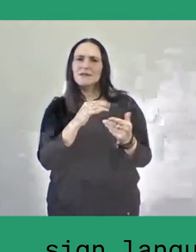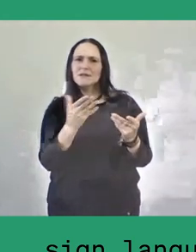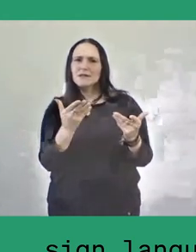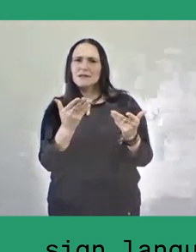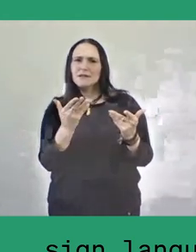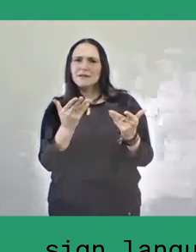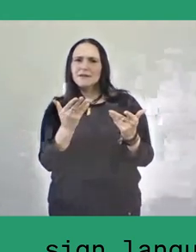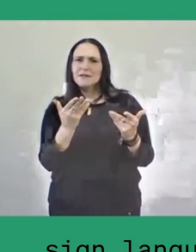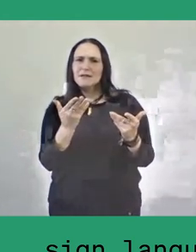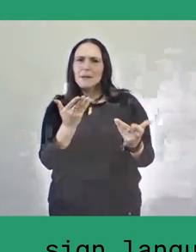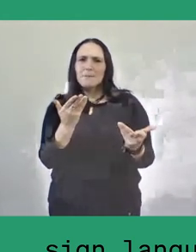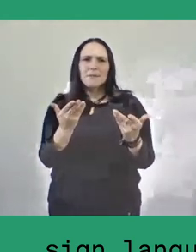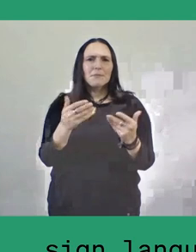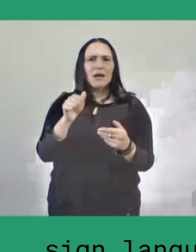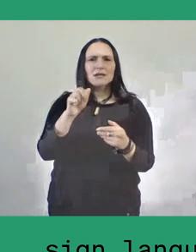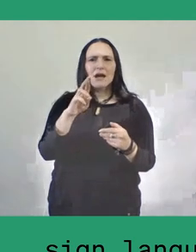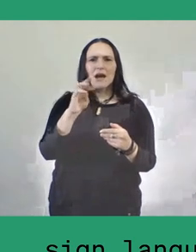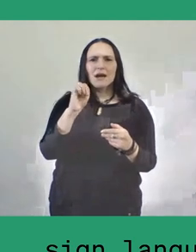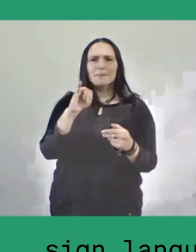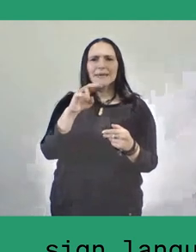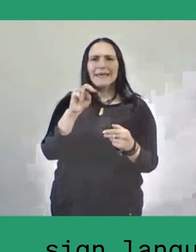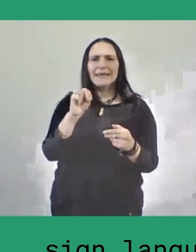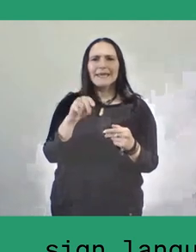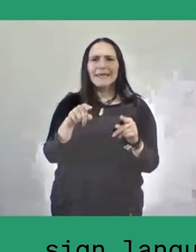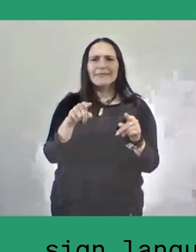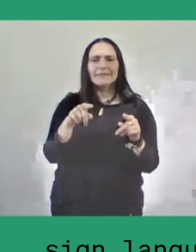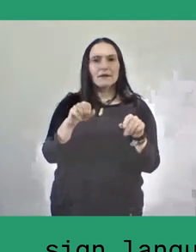Maybe Armin Salassa can share his stories